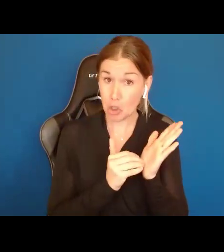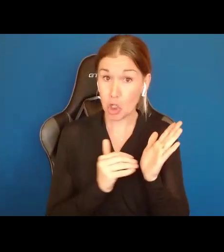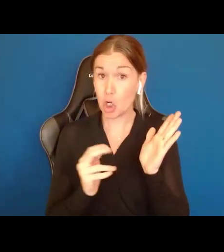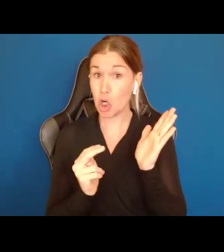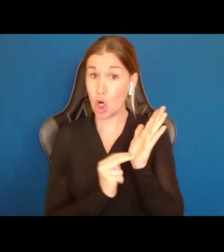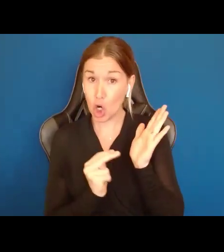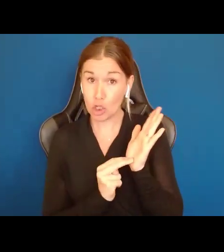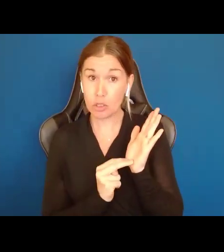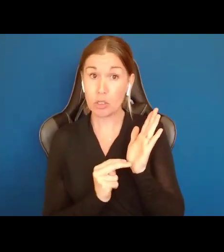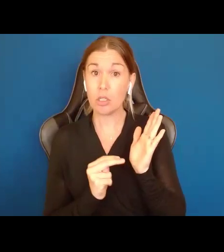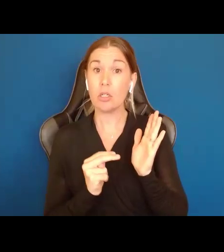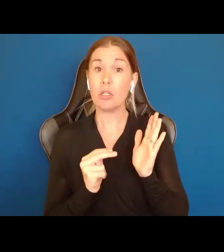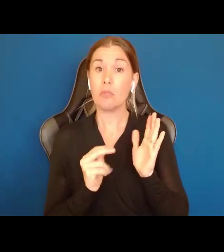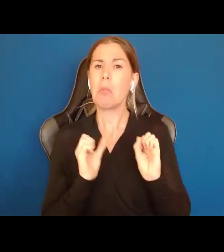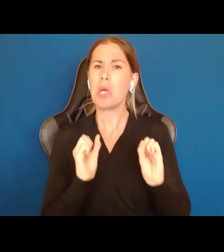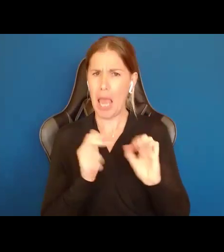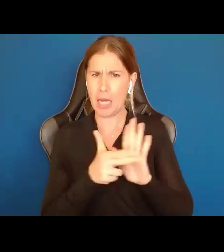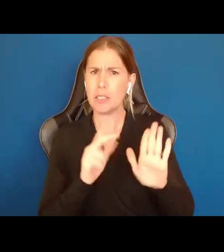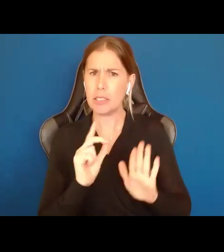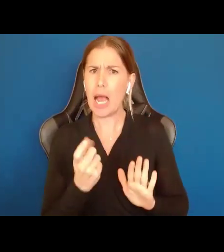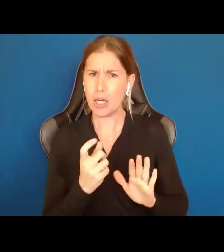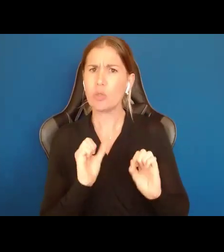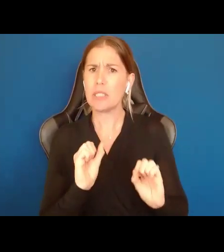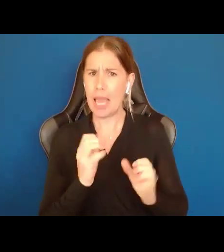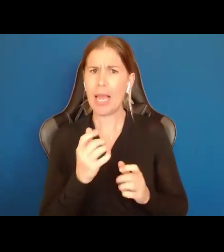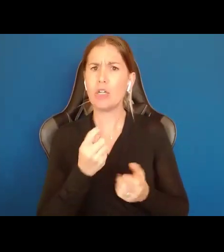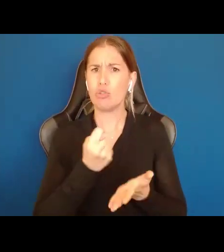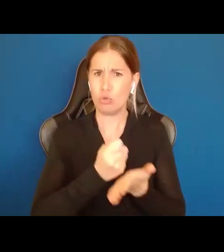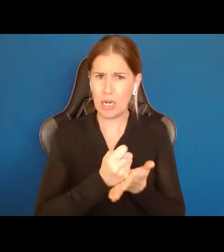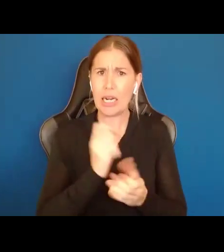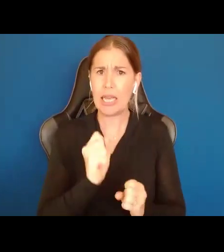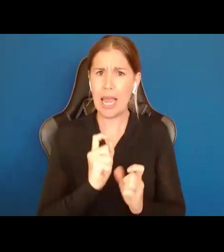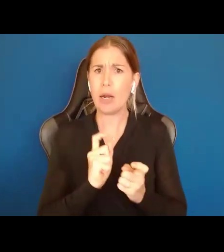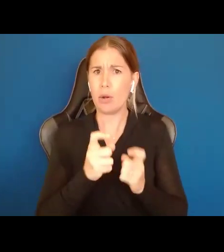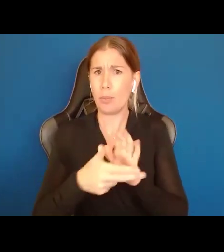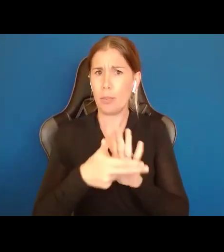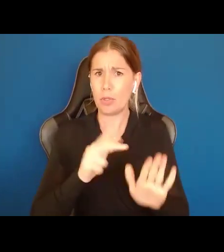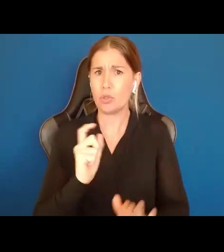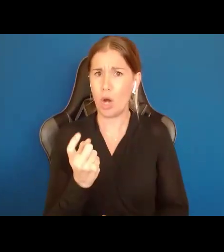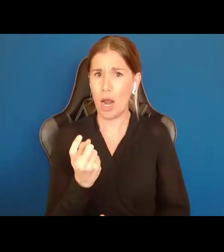able to diagnosis, treat and prescribe, you can't take care of your healthcare, because you can't